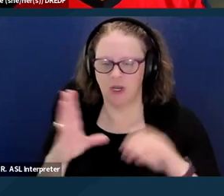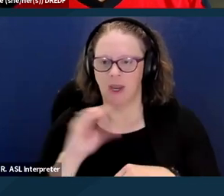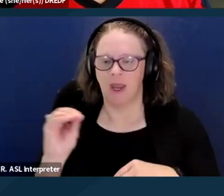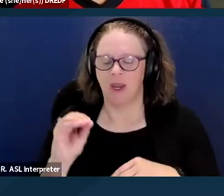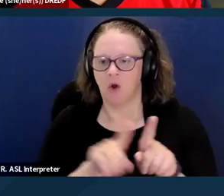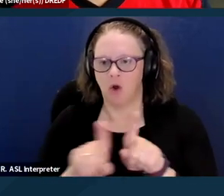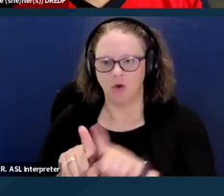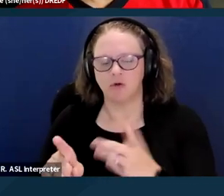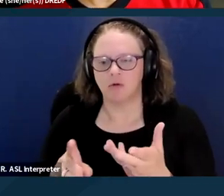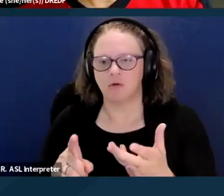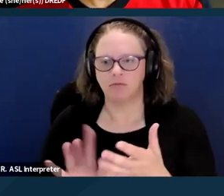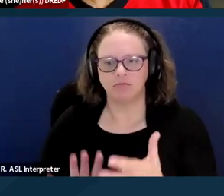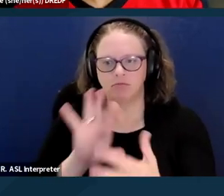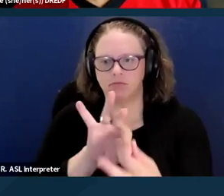that will help a tenant to avoid eviction.